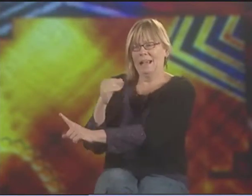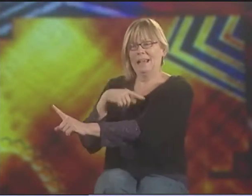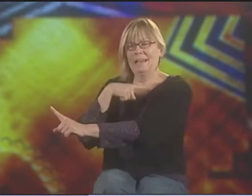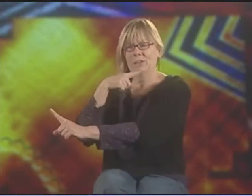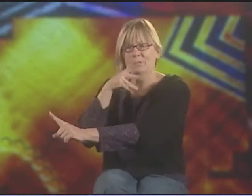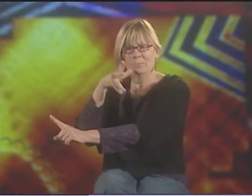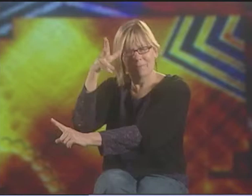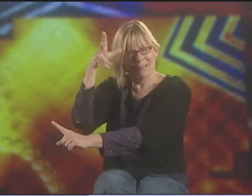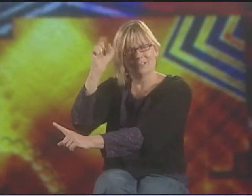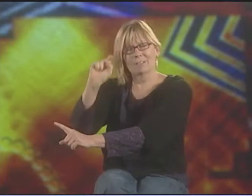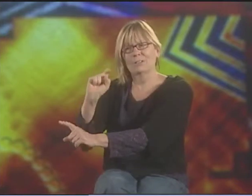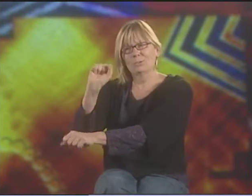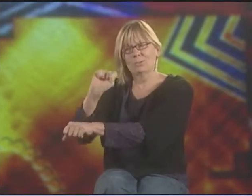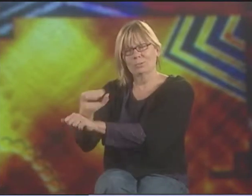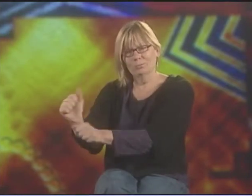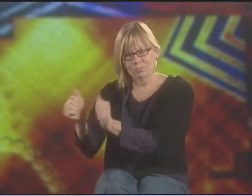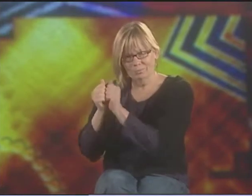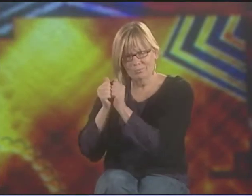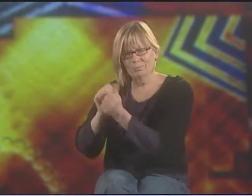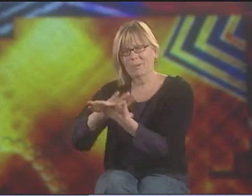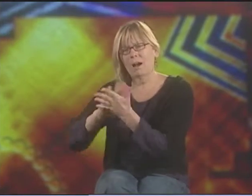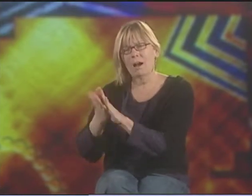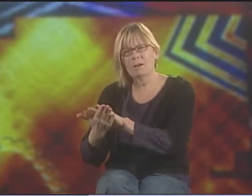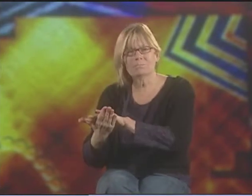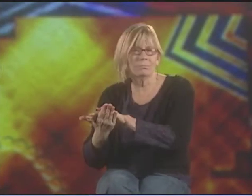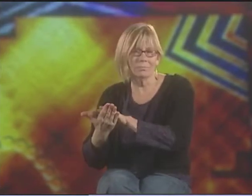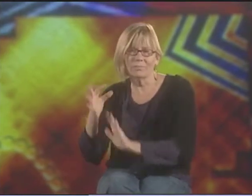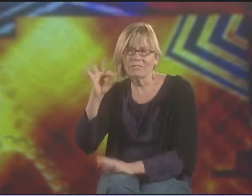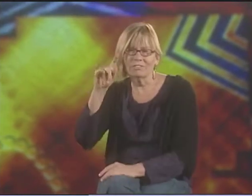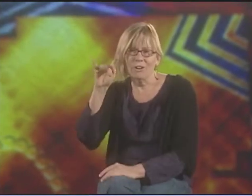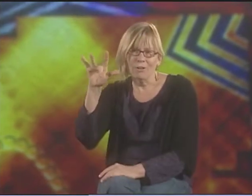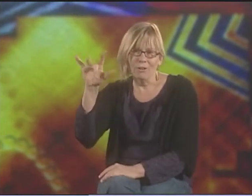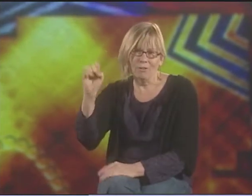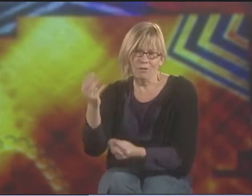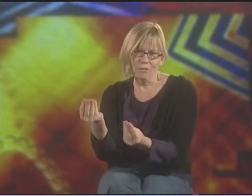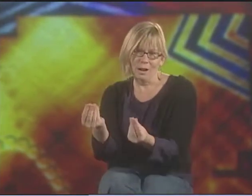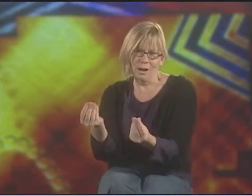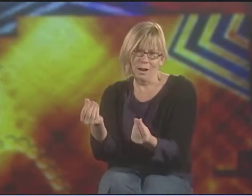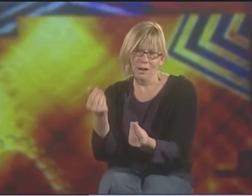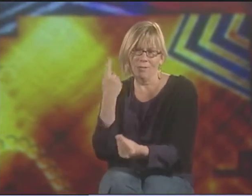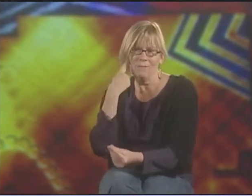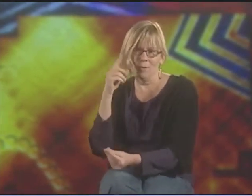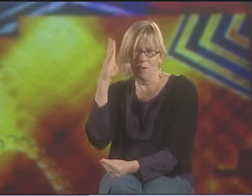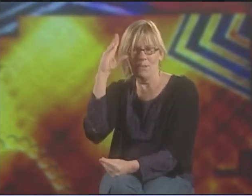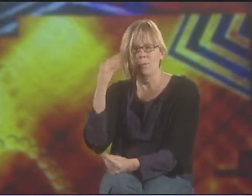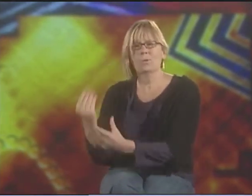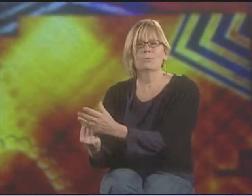IS THAT WE DEAF PEOPLE NEED TO WORK WITH THE HEARING PARENTS TO BECOME THE FERTILE GROUND FOR THIS BOY